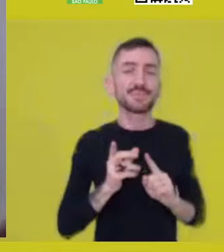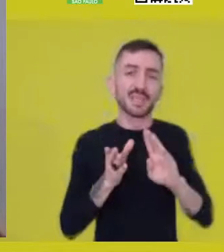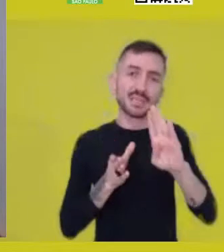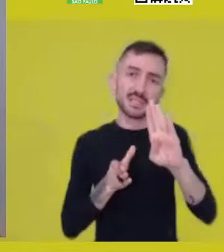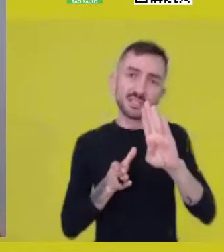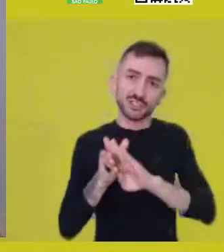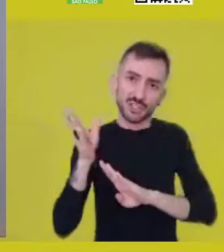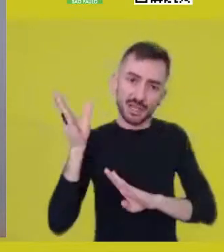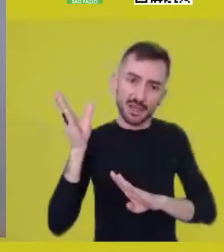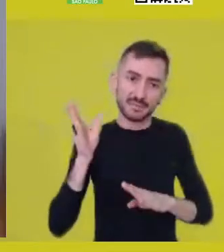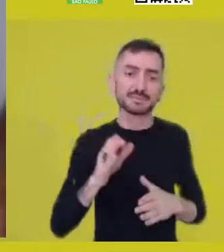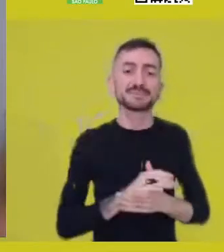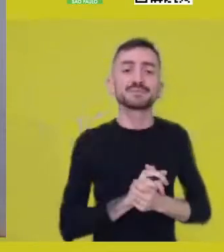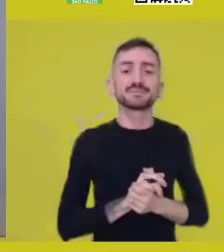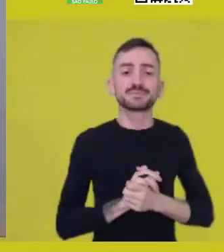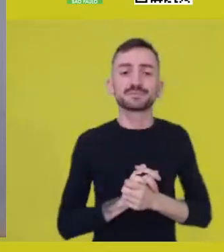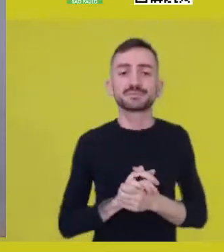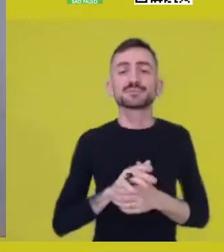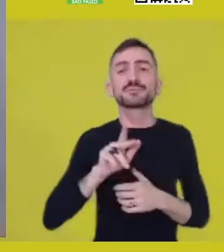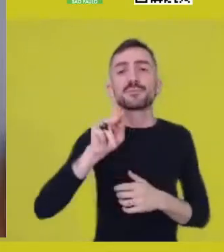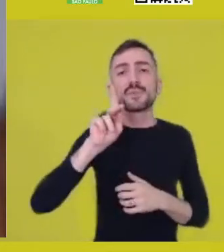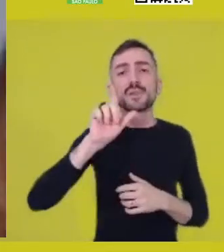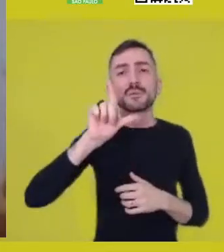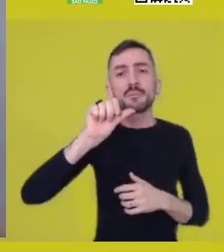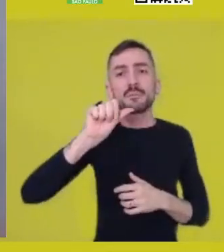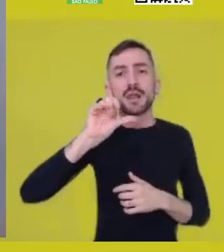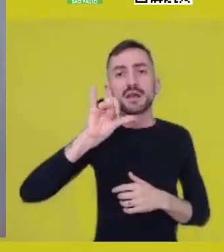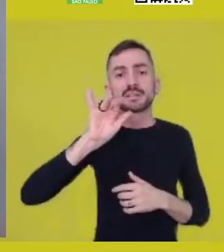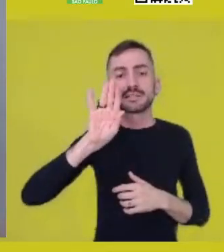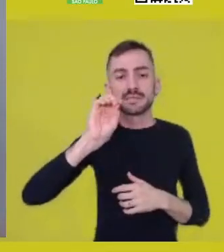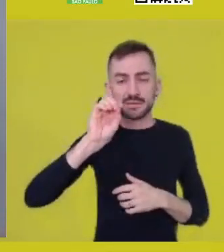Placide Tempels interprets that the Baluba